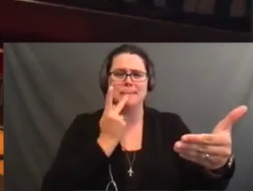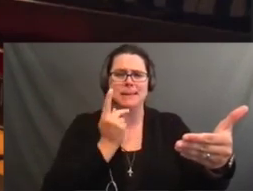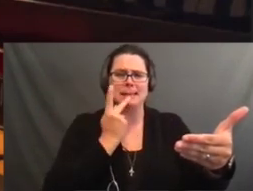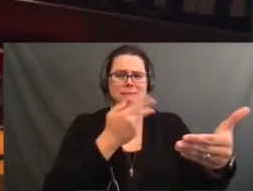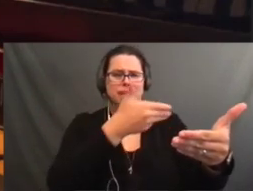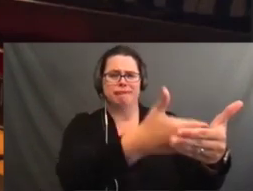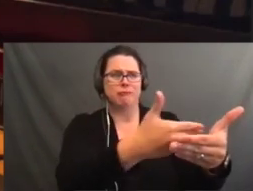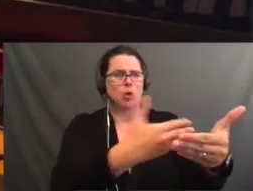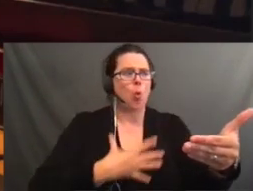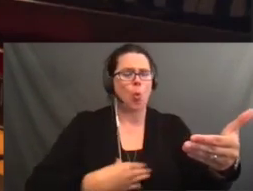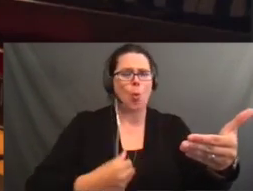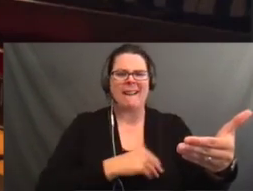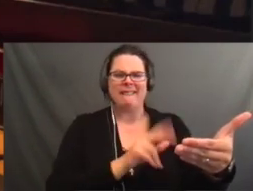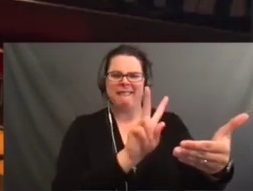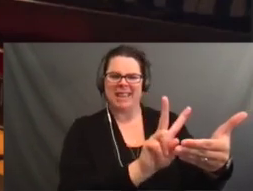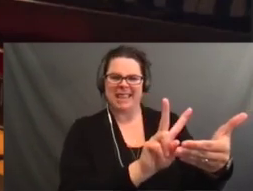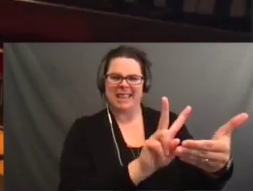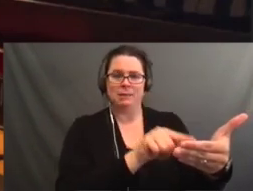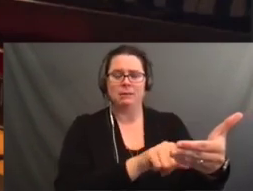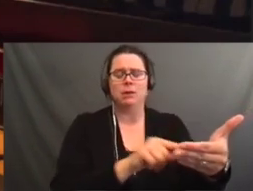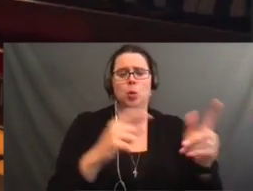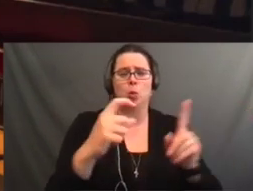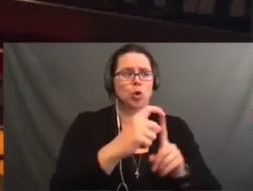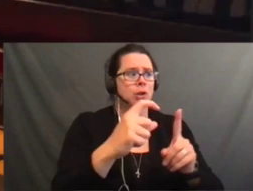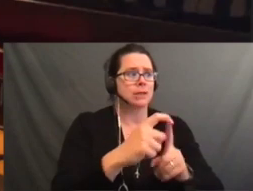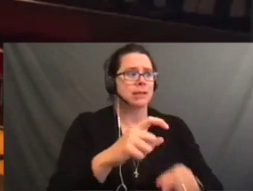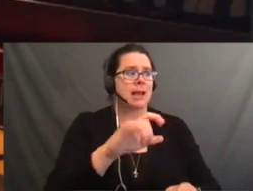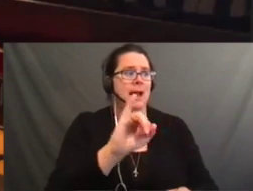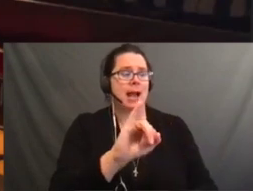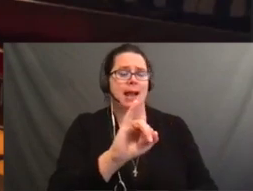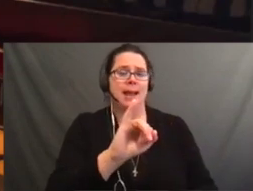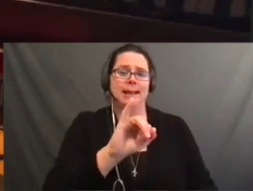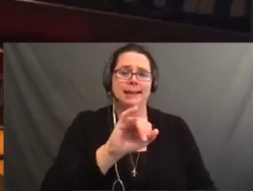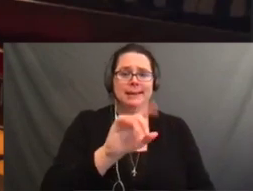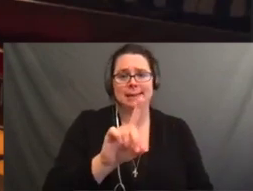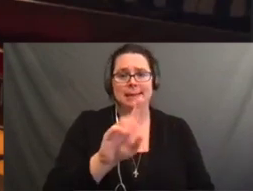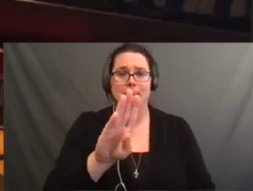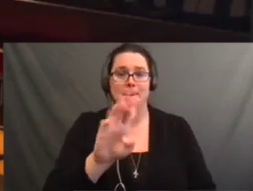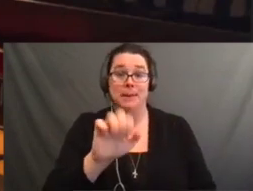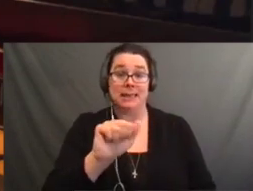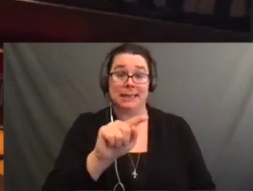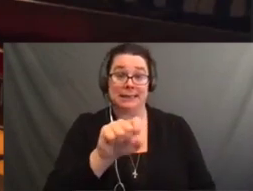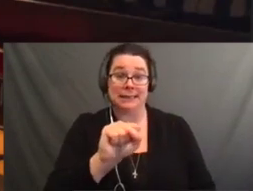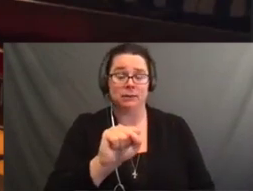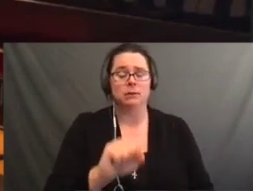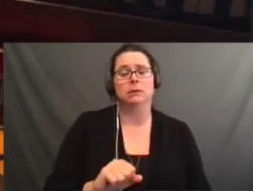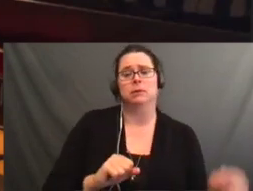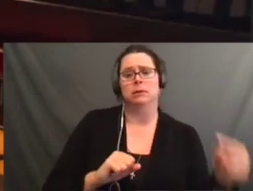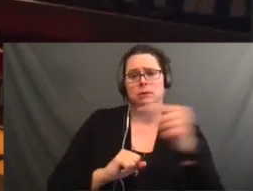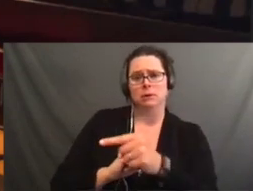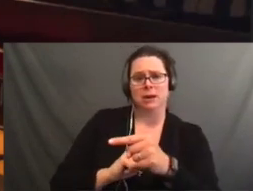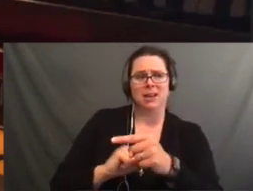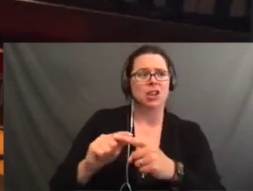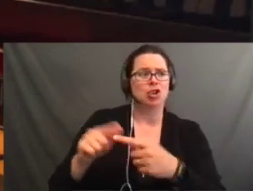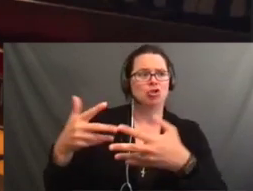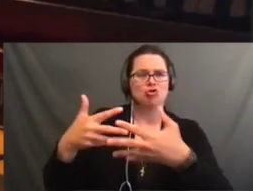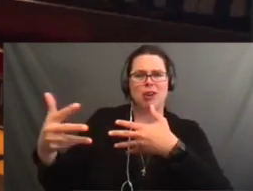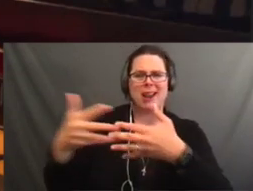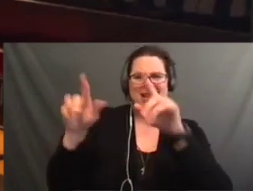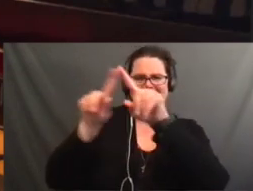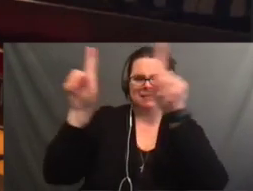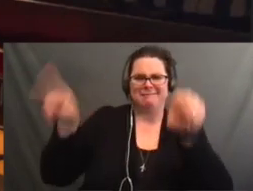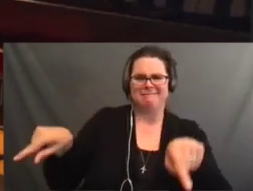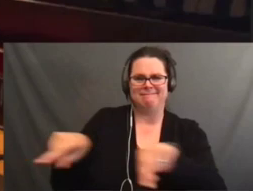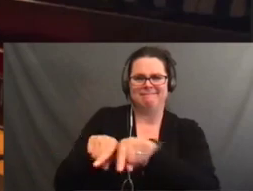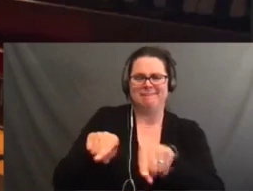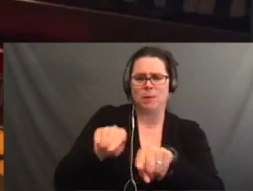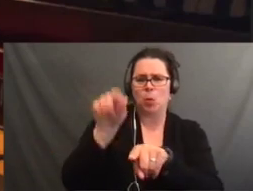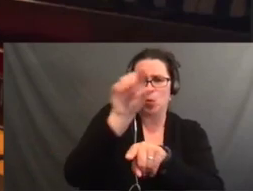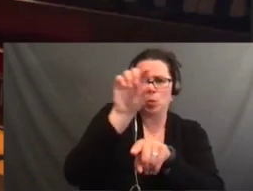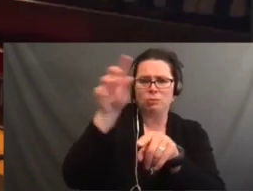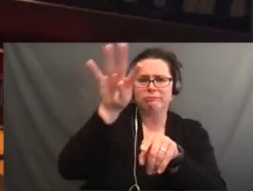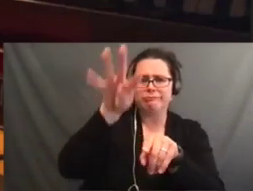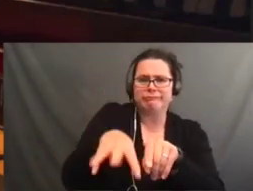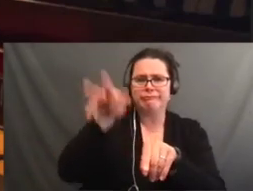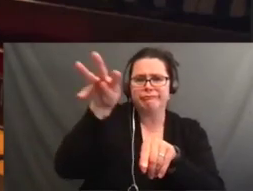So I added an 808, a bass sound to it and this is what it sounds like.